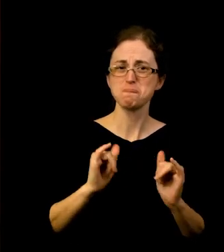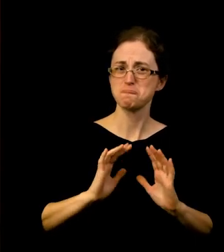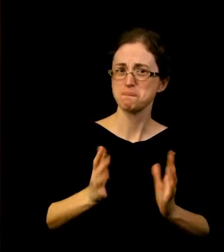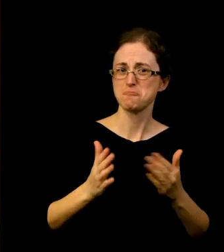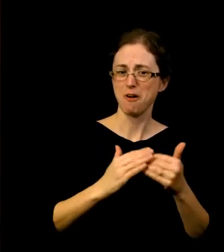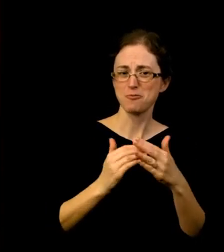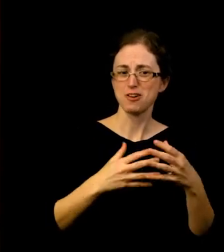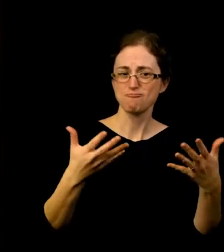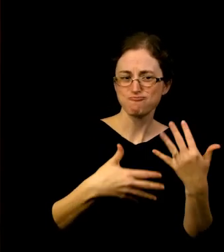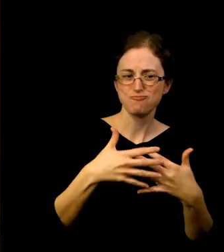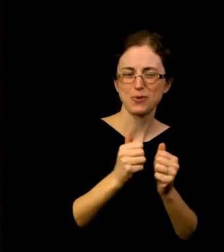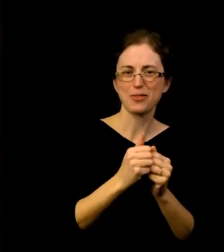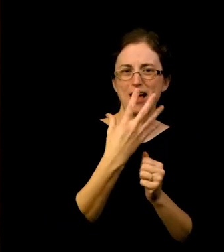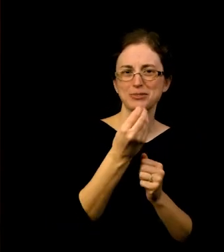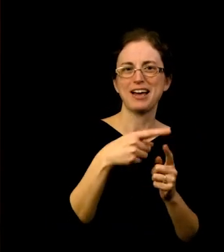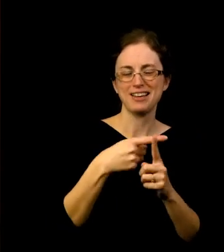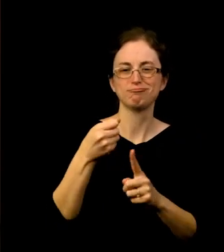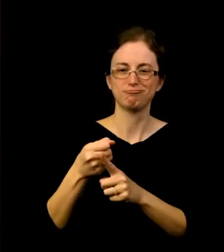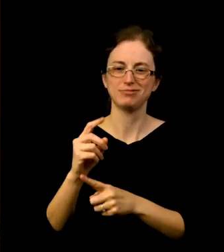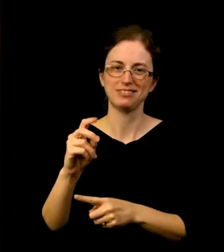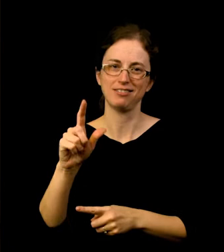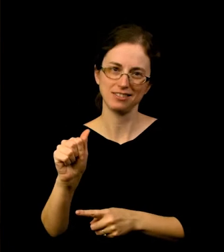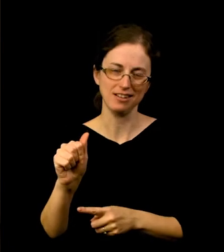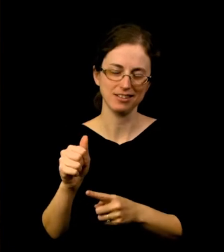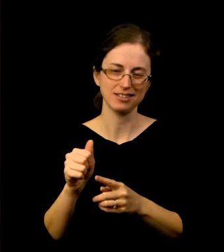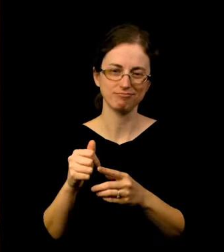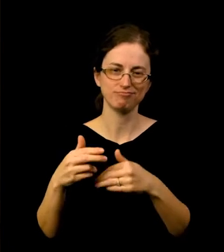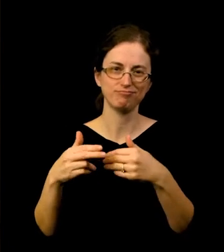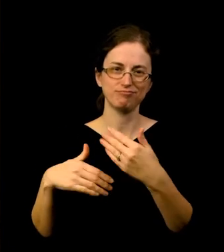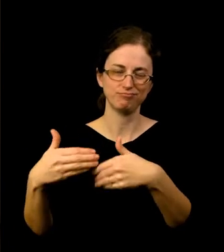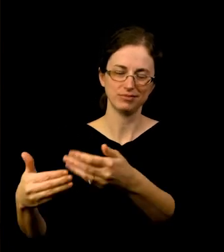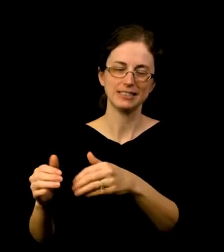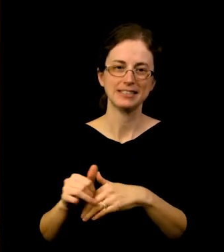Last spring, we kept up our annual partnership with Portland Public Schools